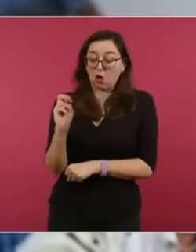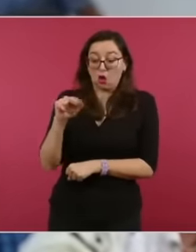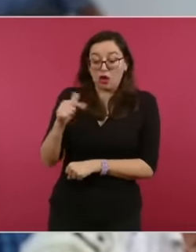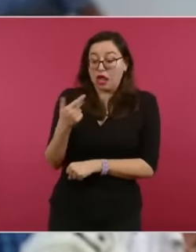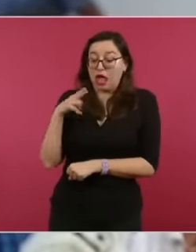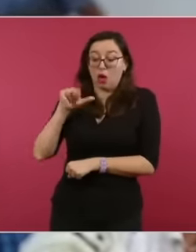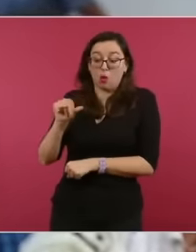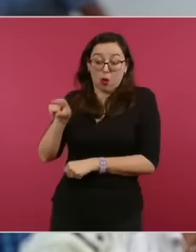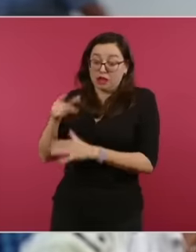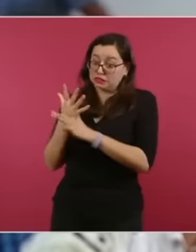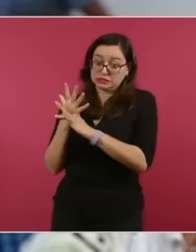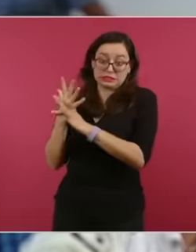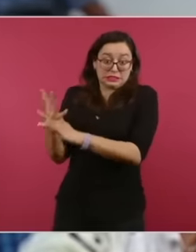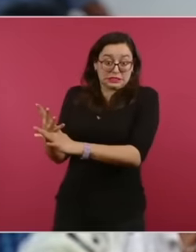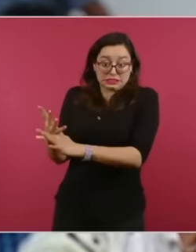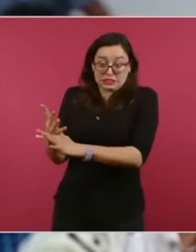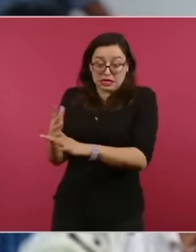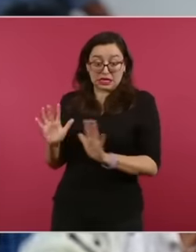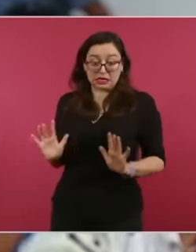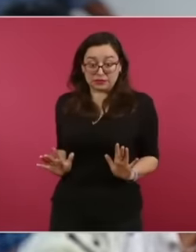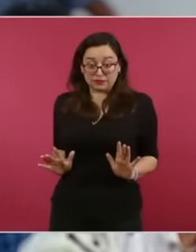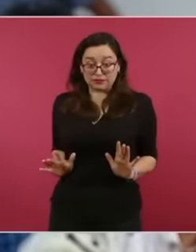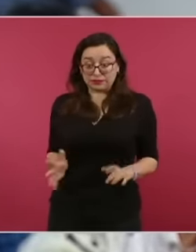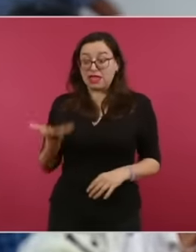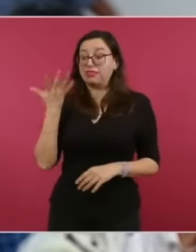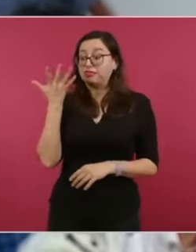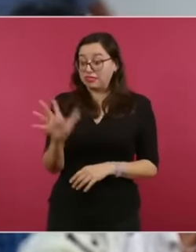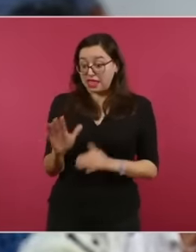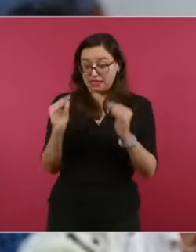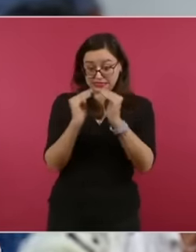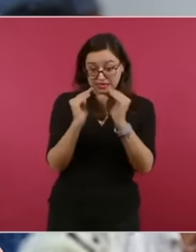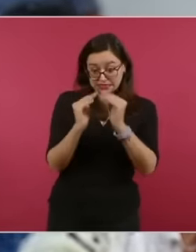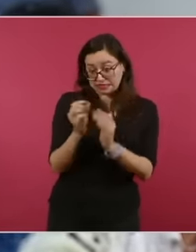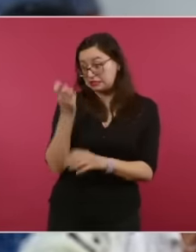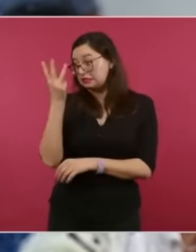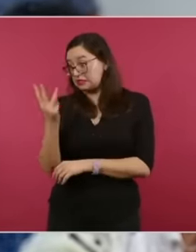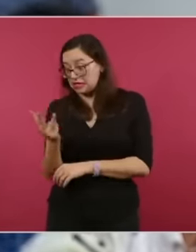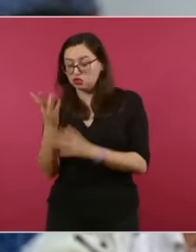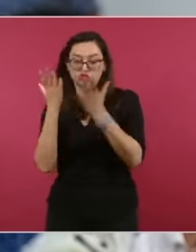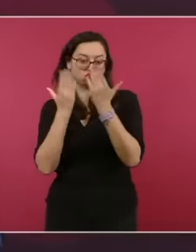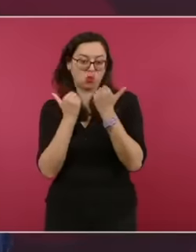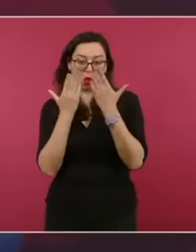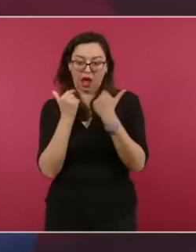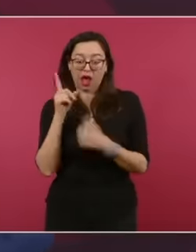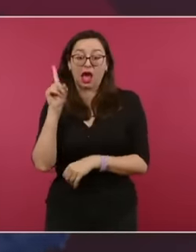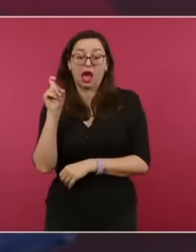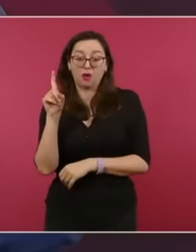say that three out of every 10 homes do not have access to water. They have greatly improved